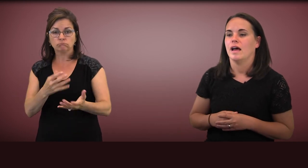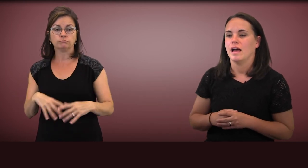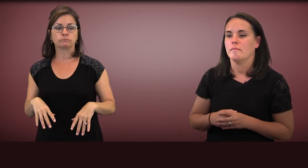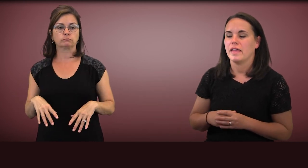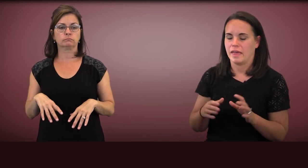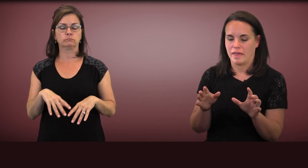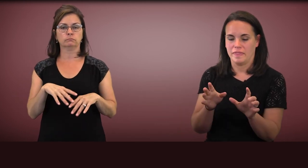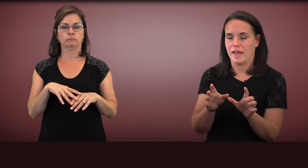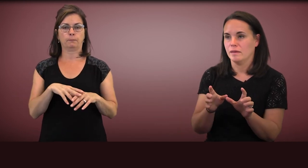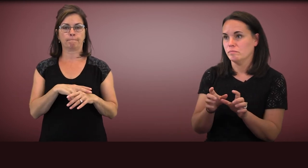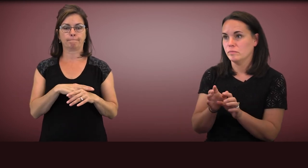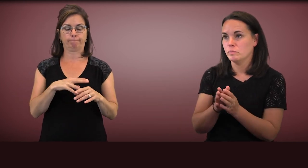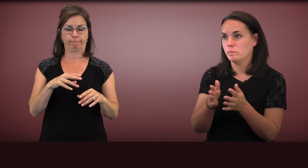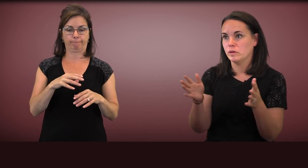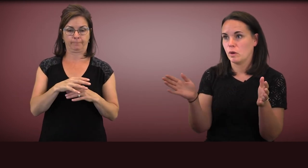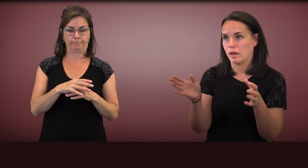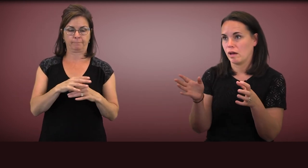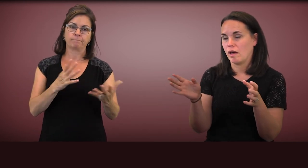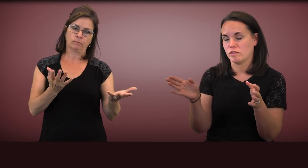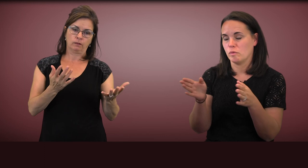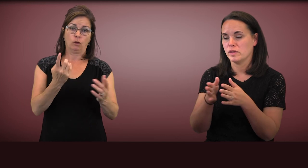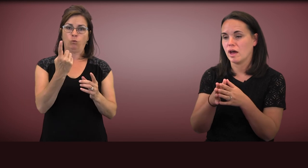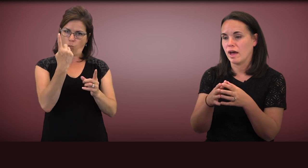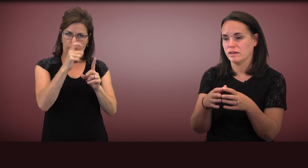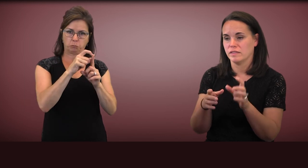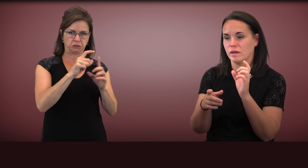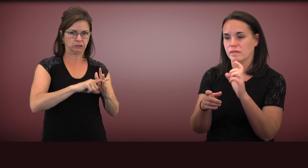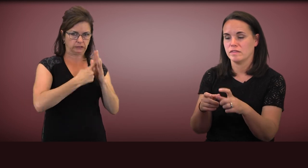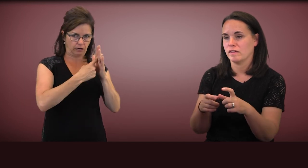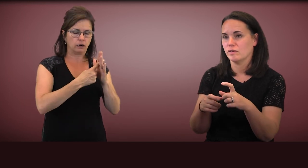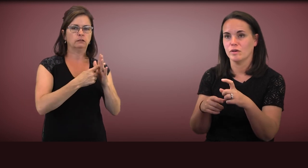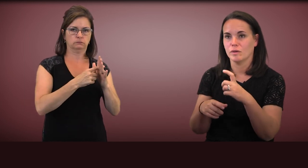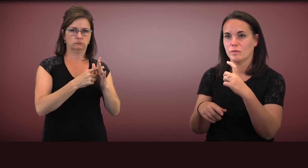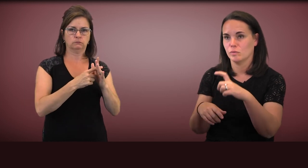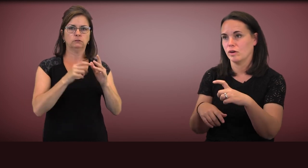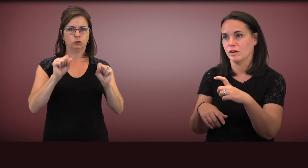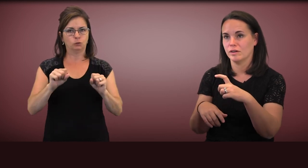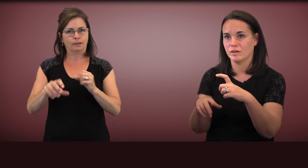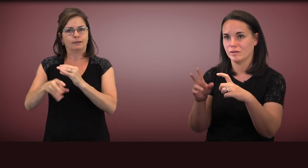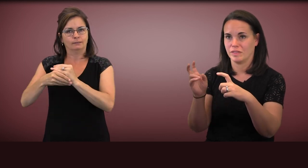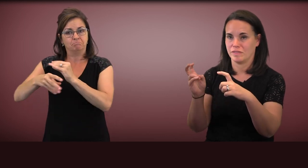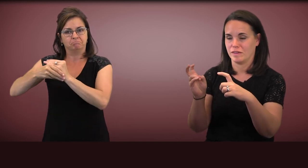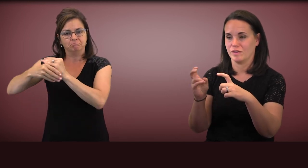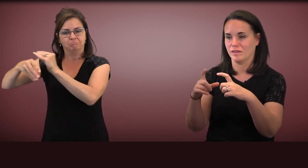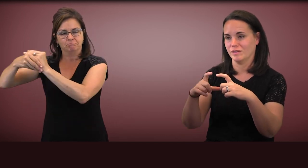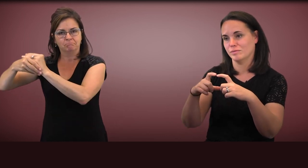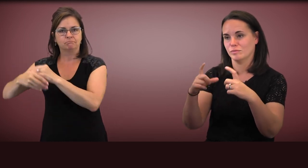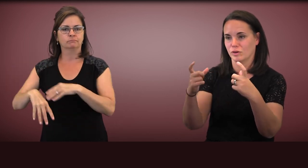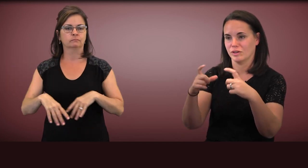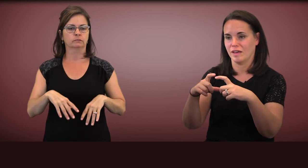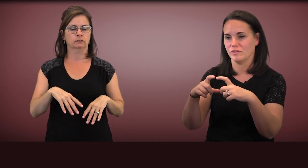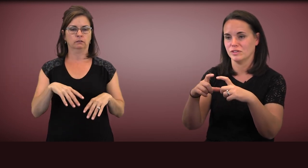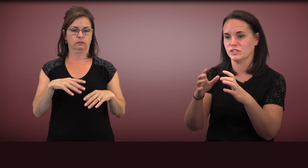and then going also beyond the single word level